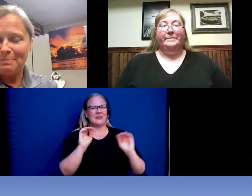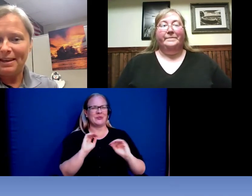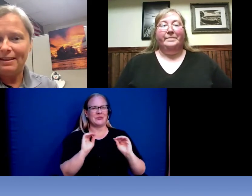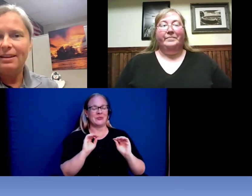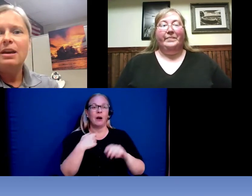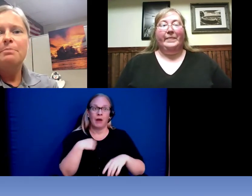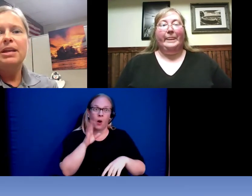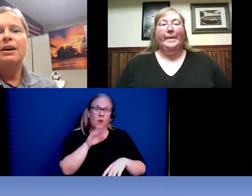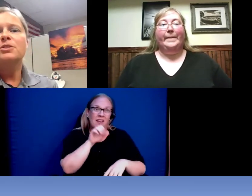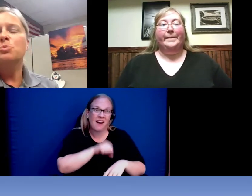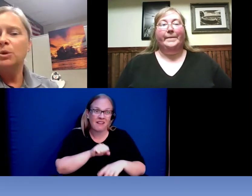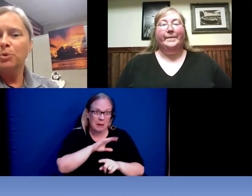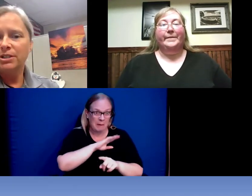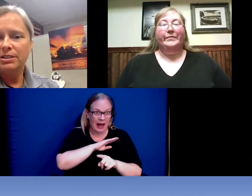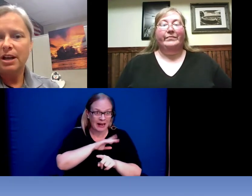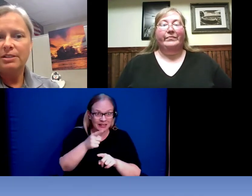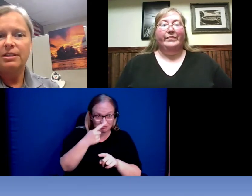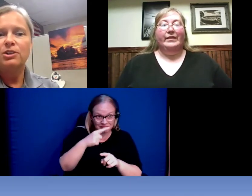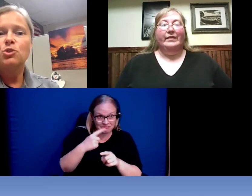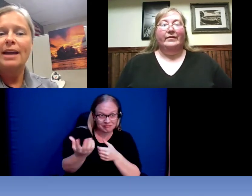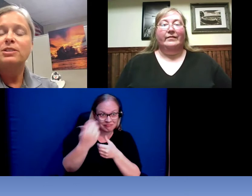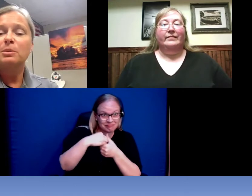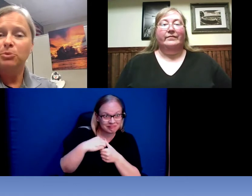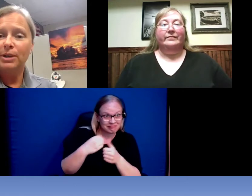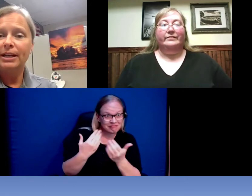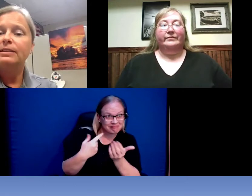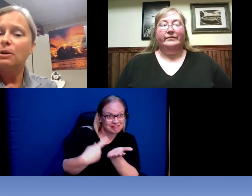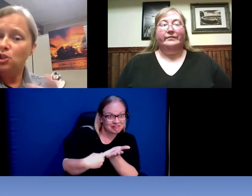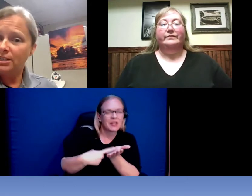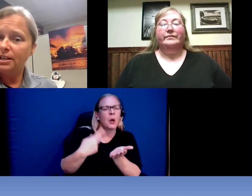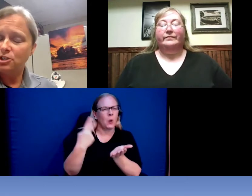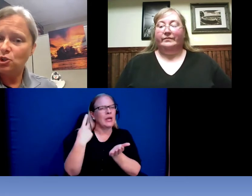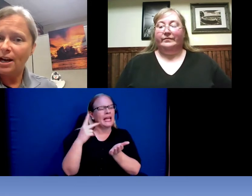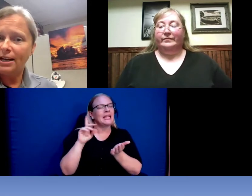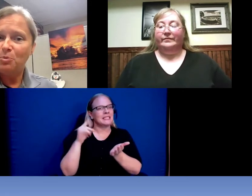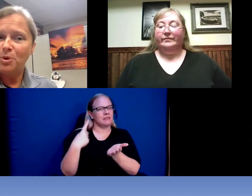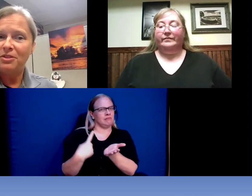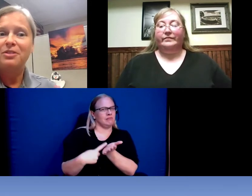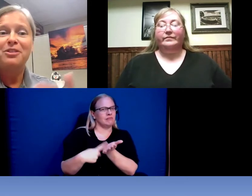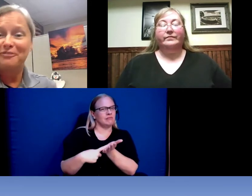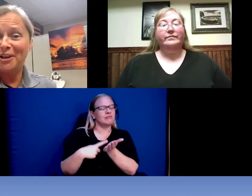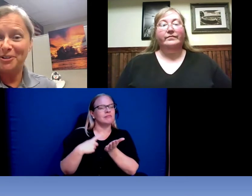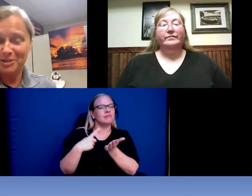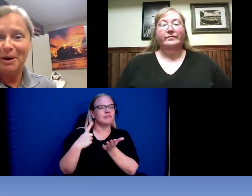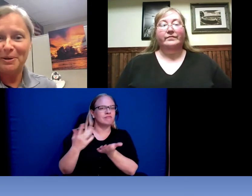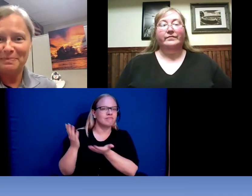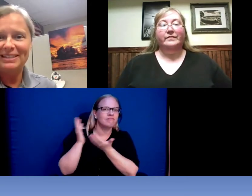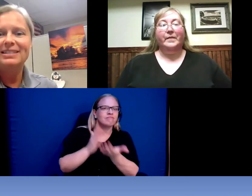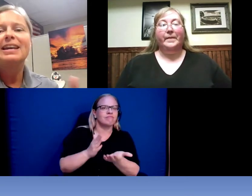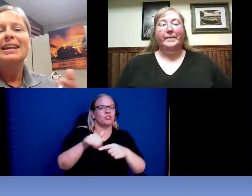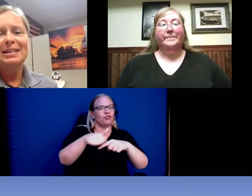in because we were discussing try trying to bring -- she does training with the fire department is